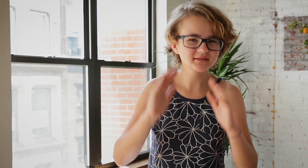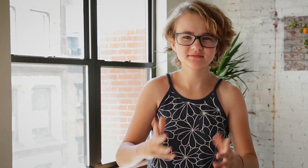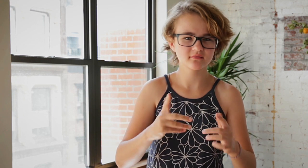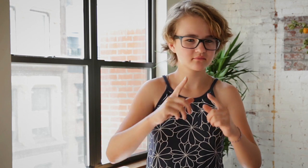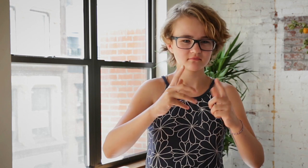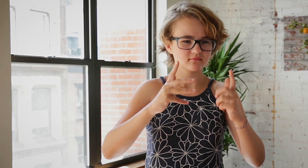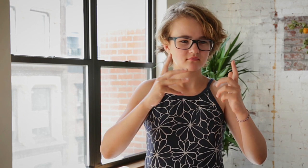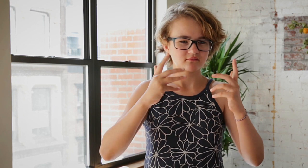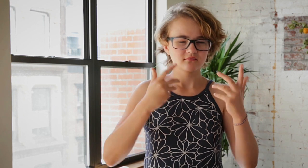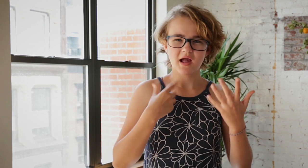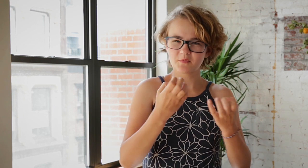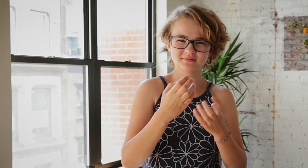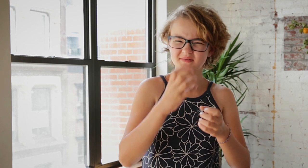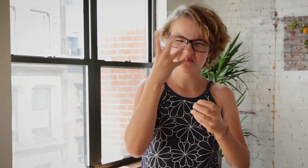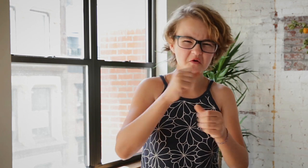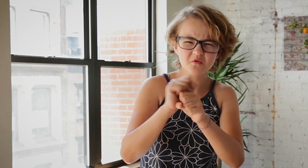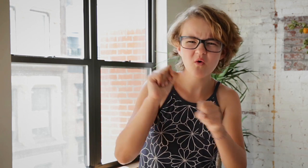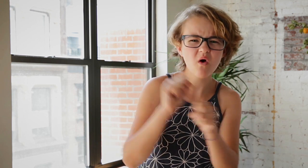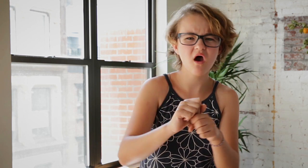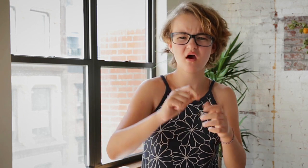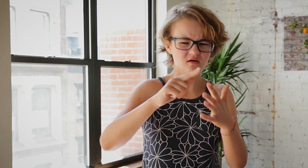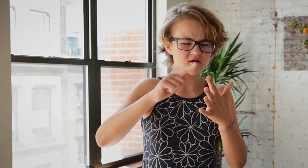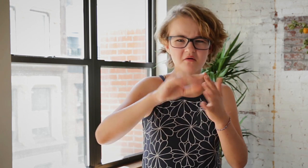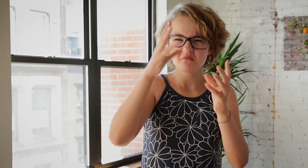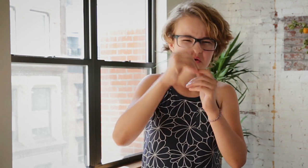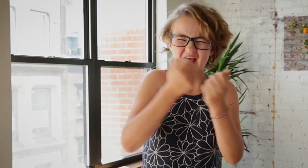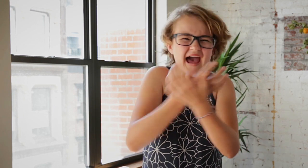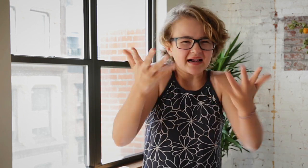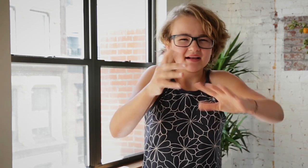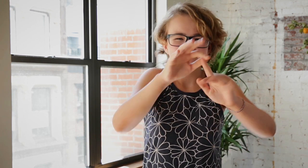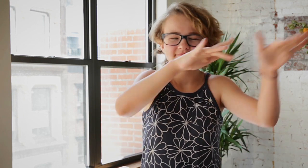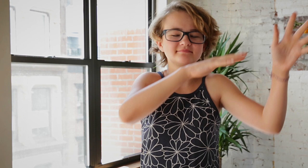It was amazing. There were beautiful things, beautiful everything.